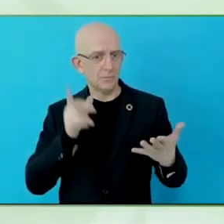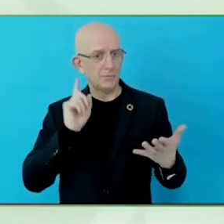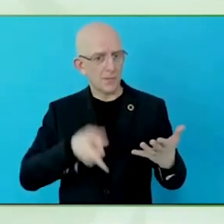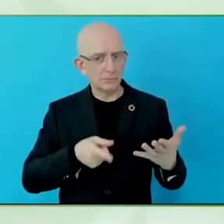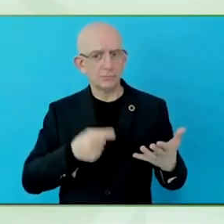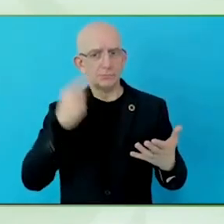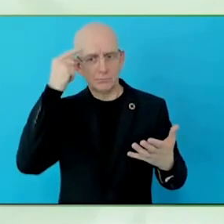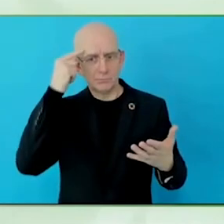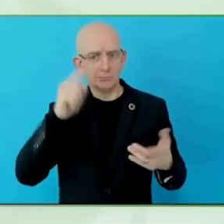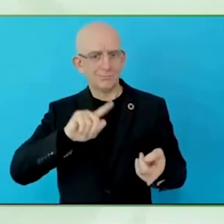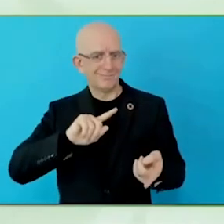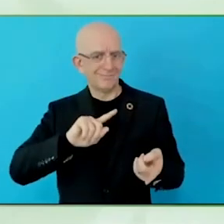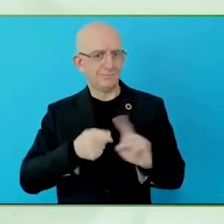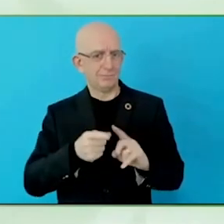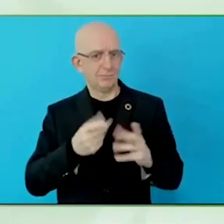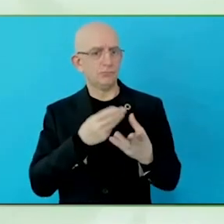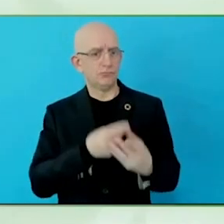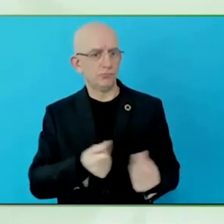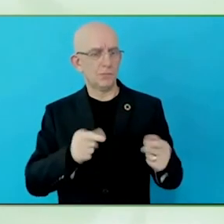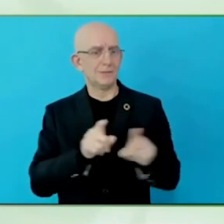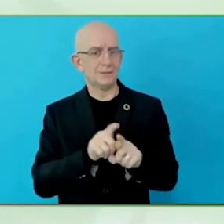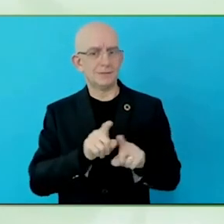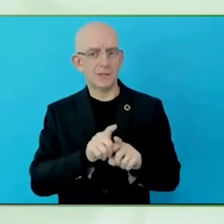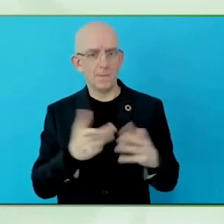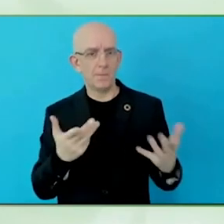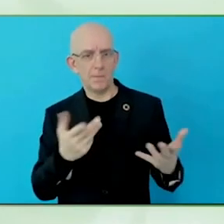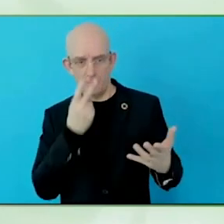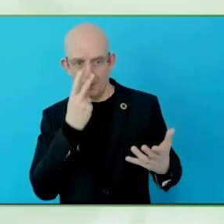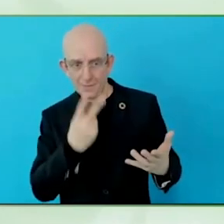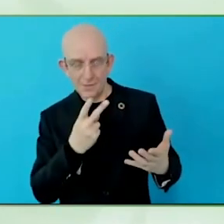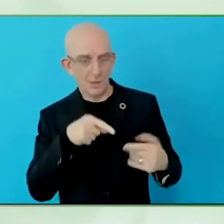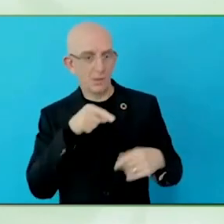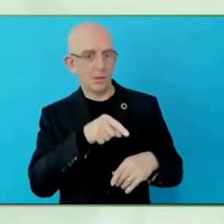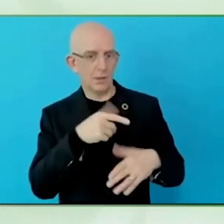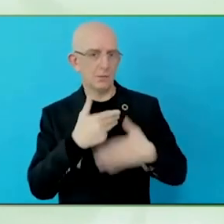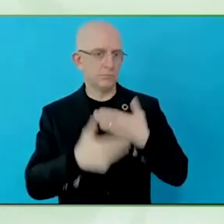barrier, it may be cultural, how to do that, I don't know.